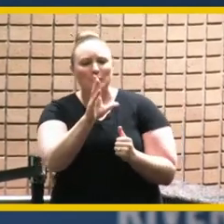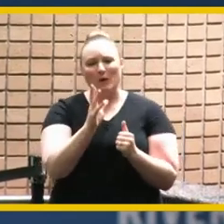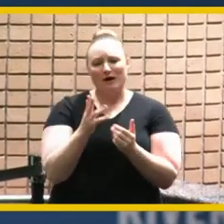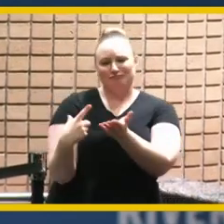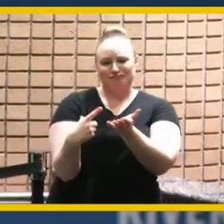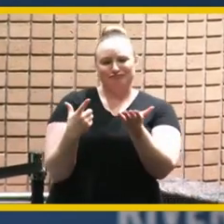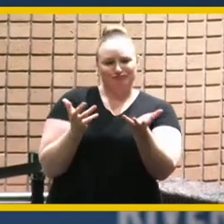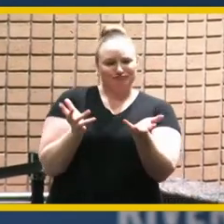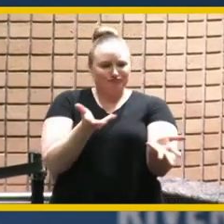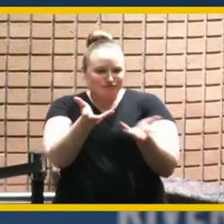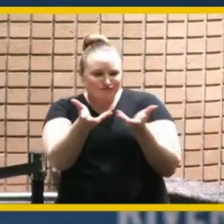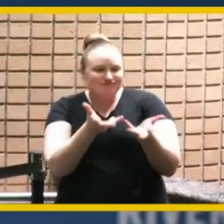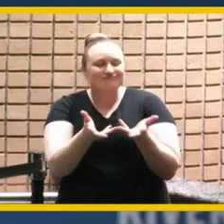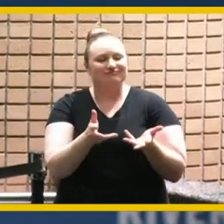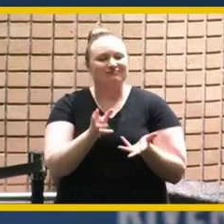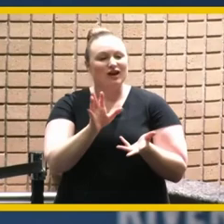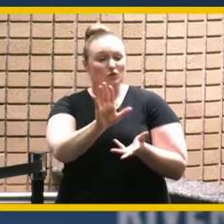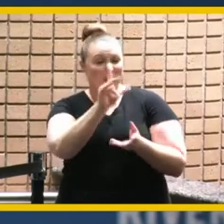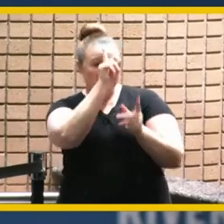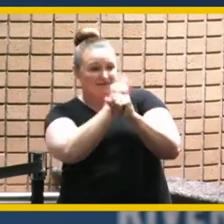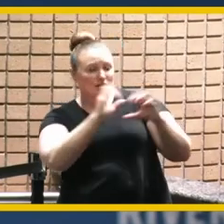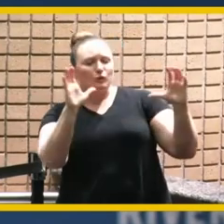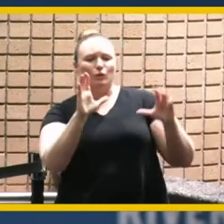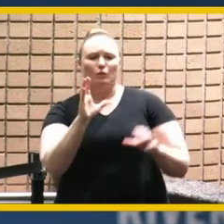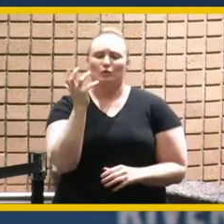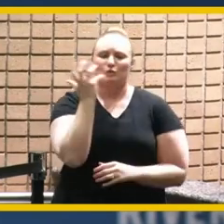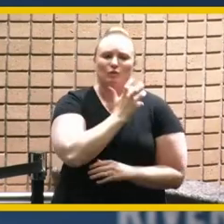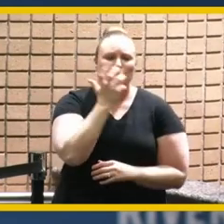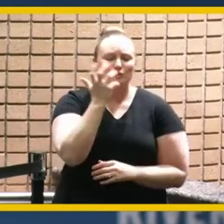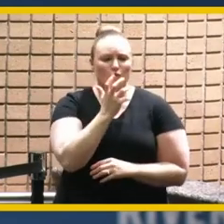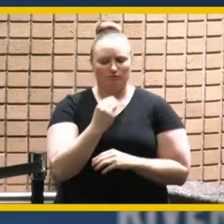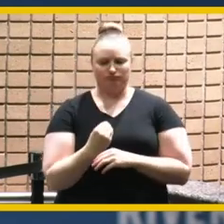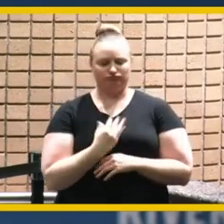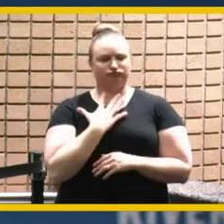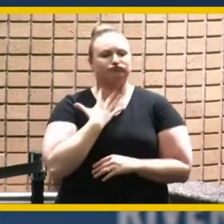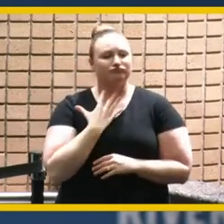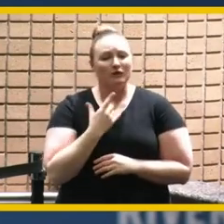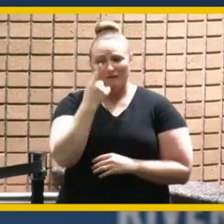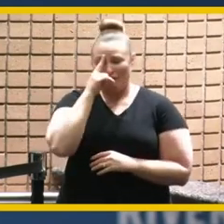have made all the difference for me here at the university for our university and of course for